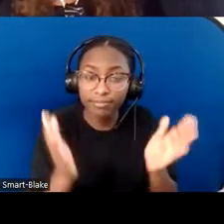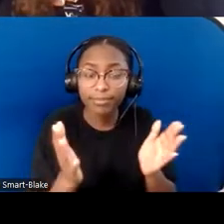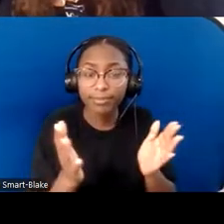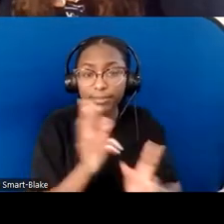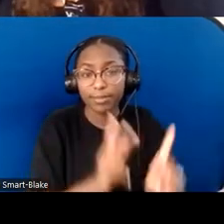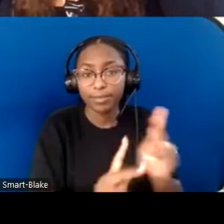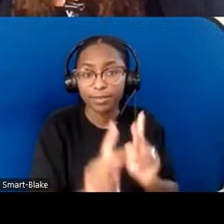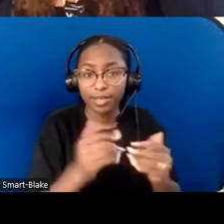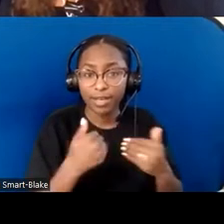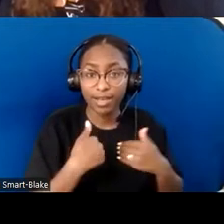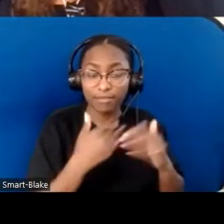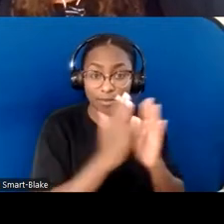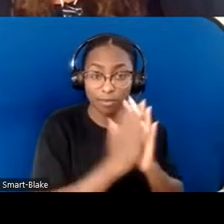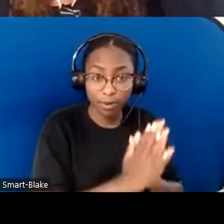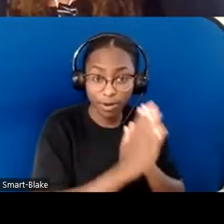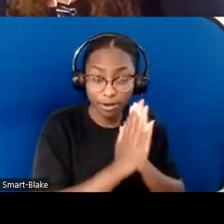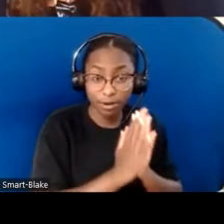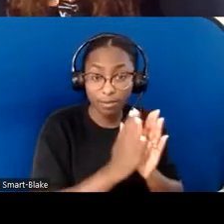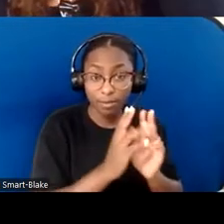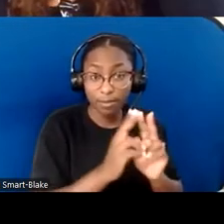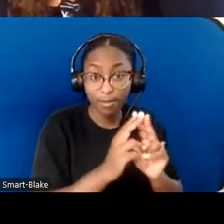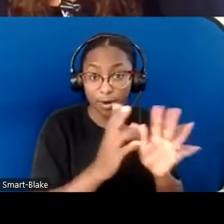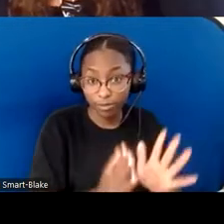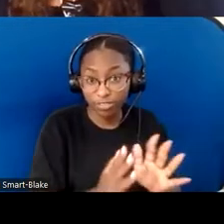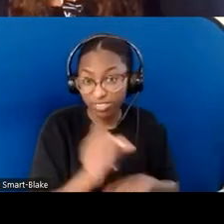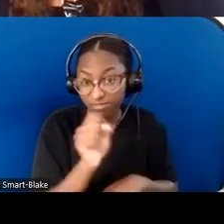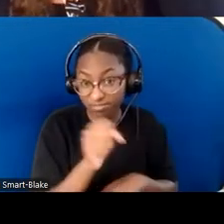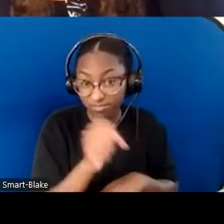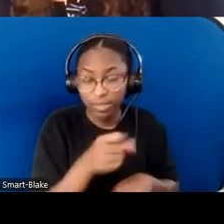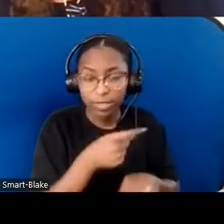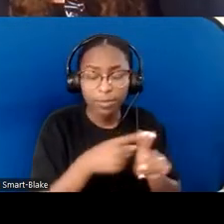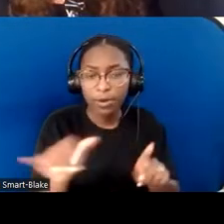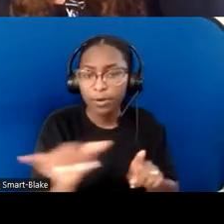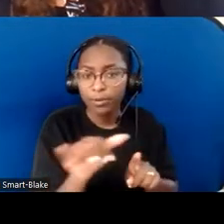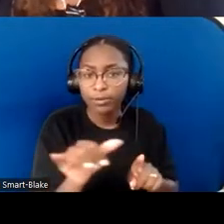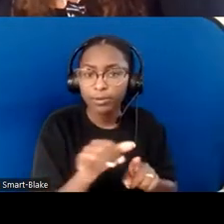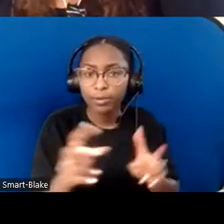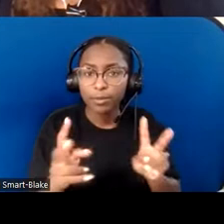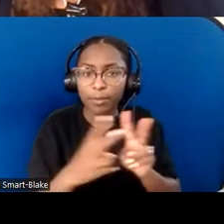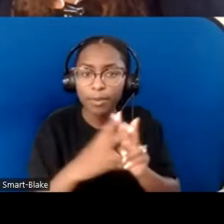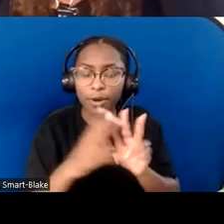but to have partners in helping them explore ways